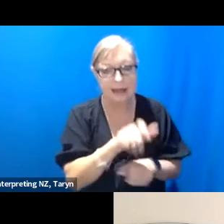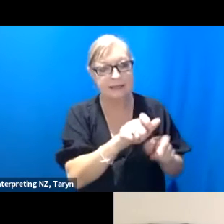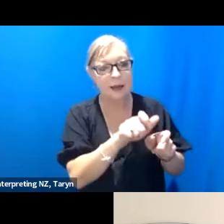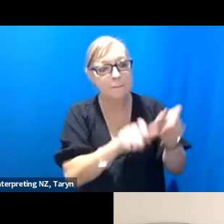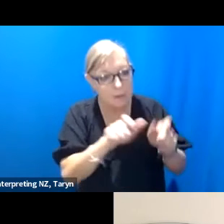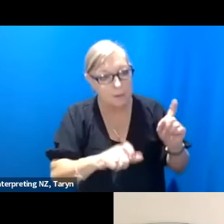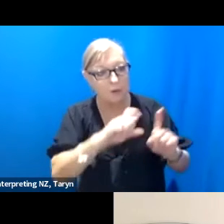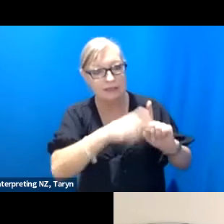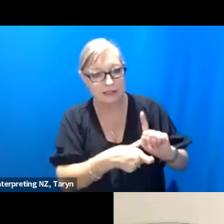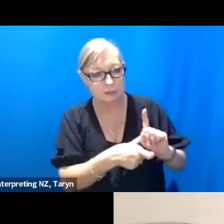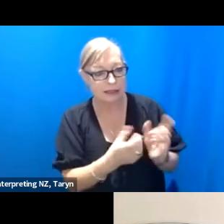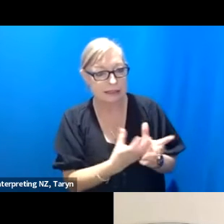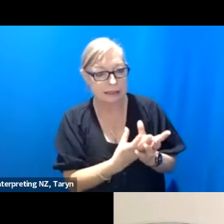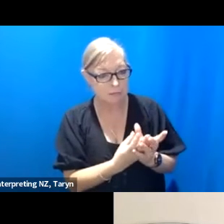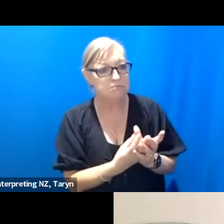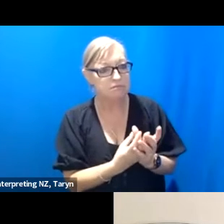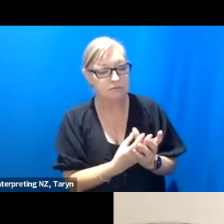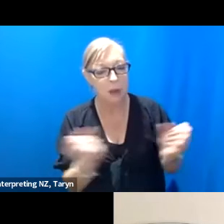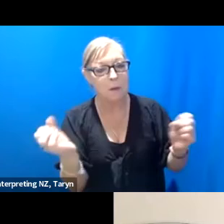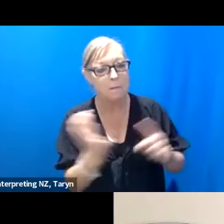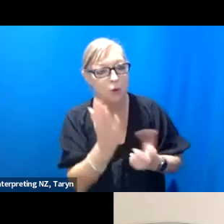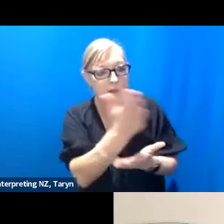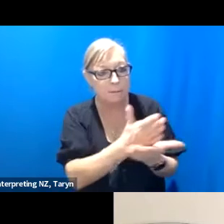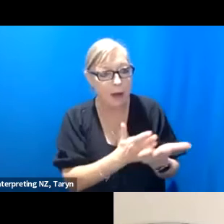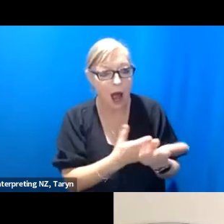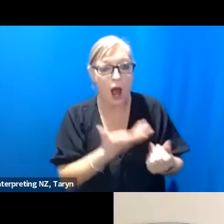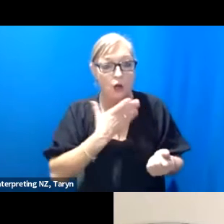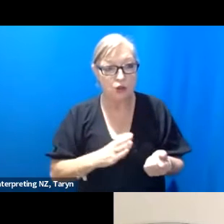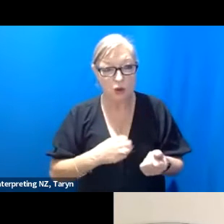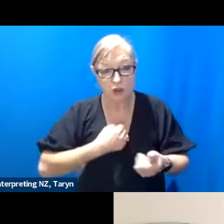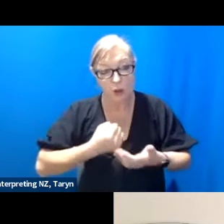Do you want to elaborate a bit more on some other components just so we can get a bit